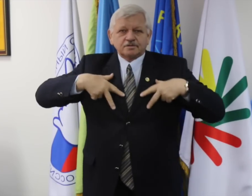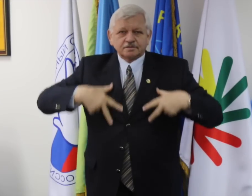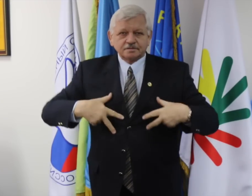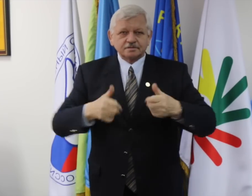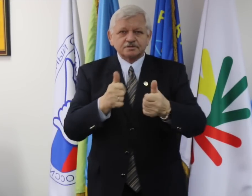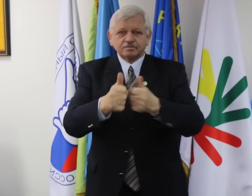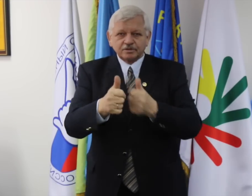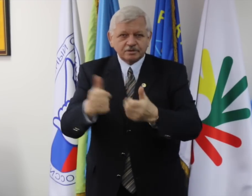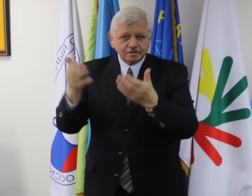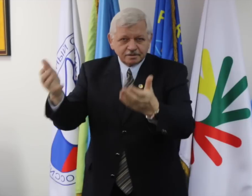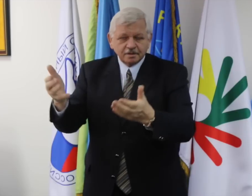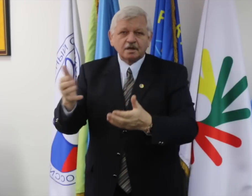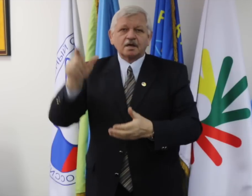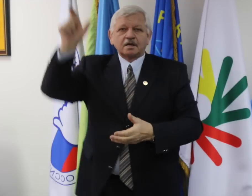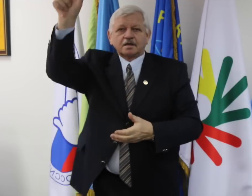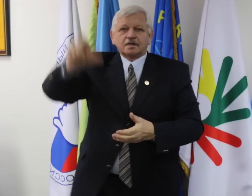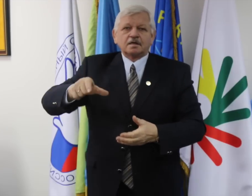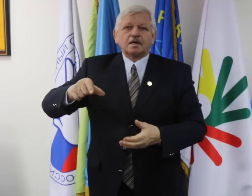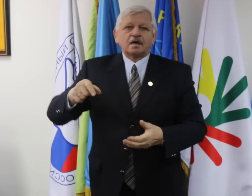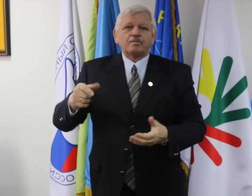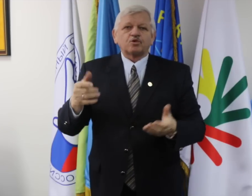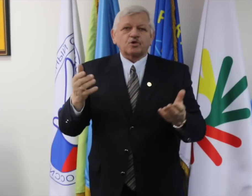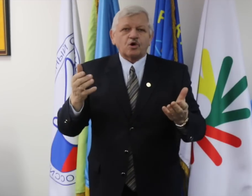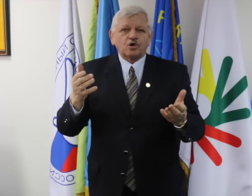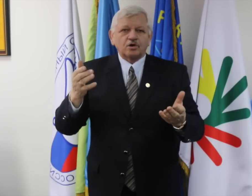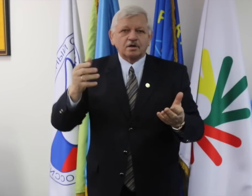government officials whom I have met previously